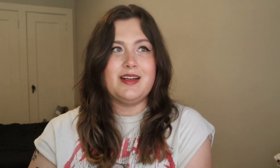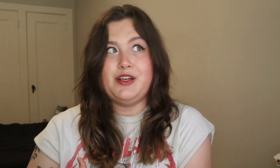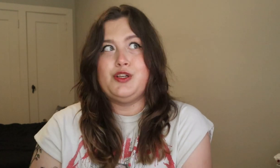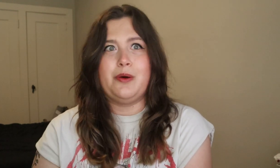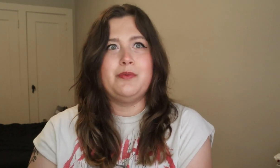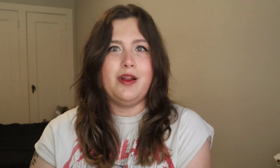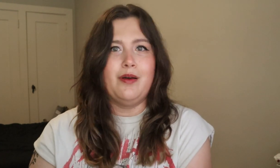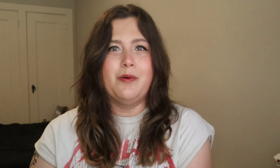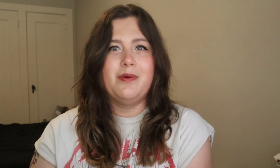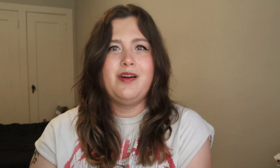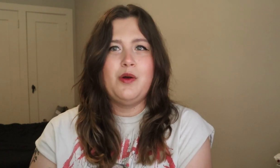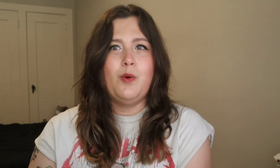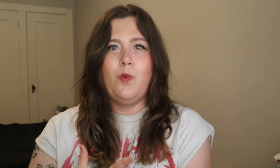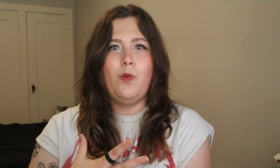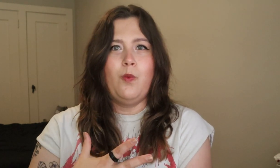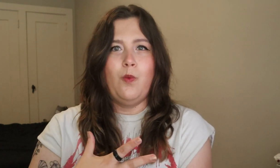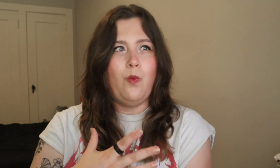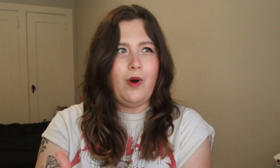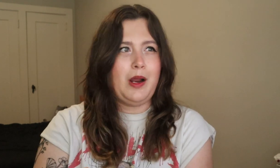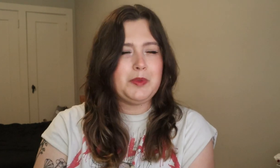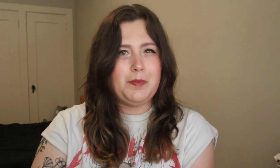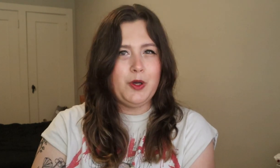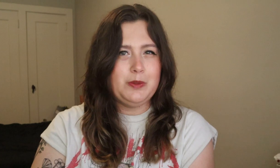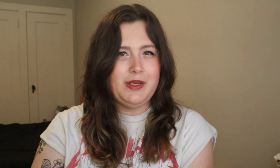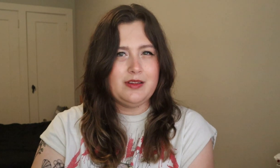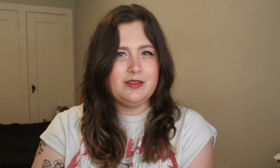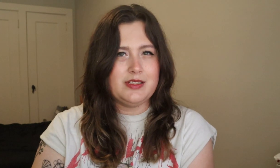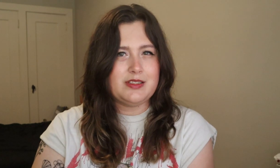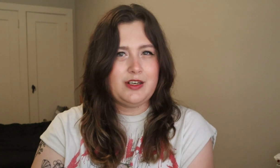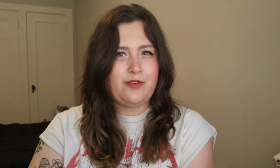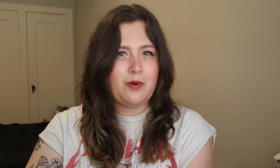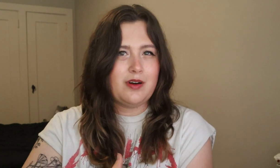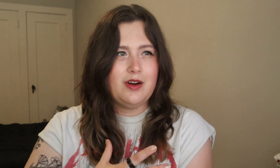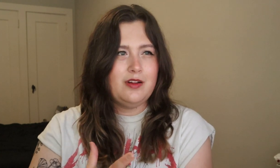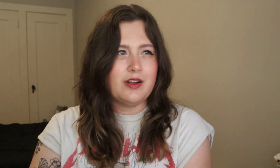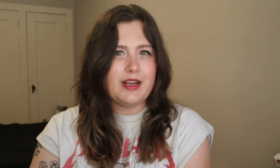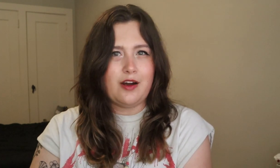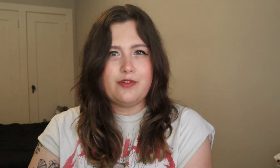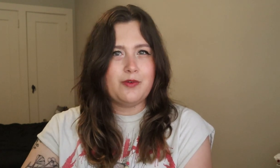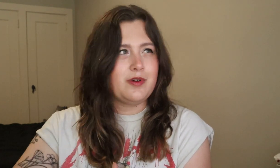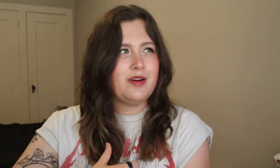And I don't know what I'm supposed to be listening for, looking out for